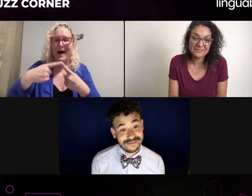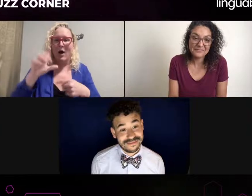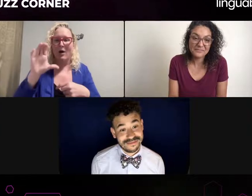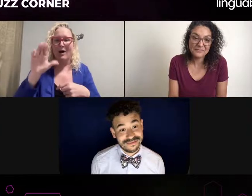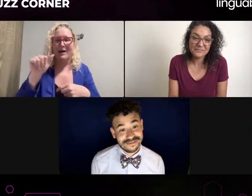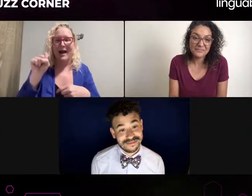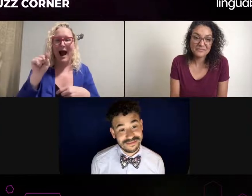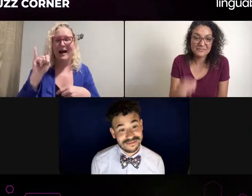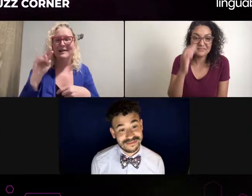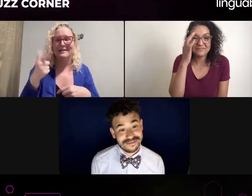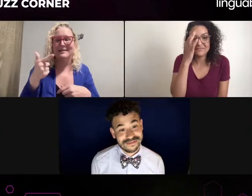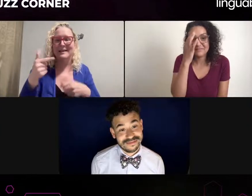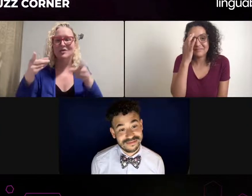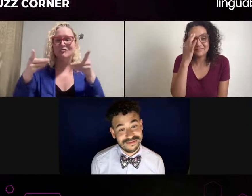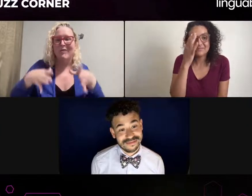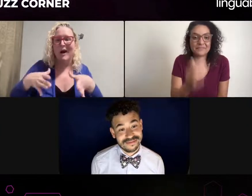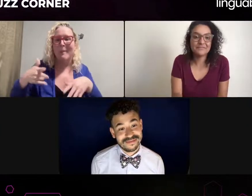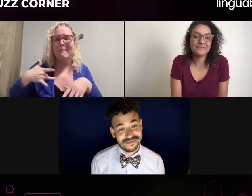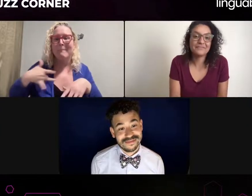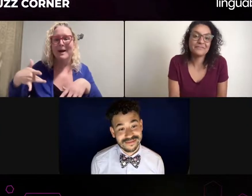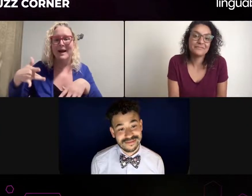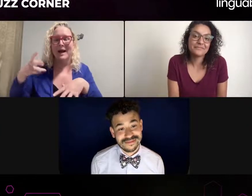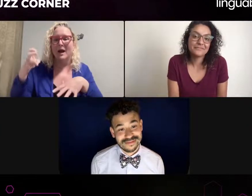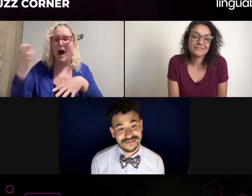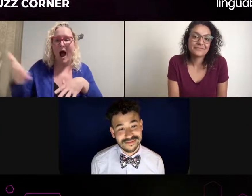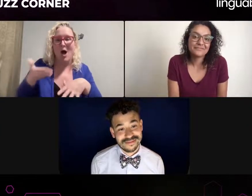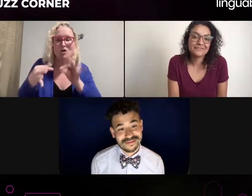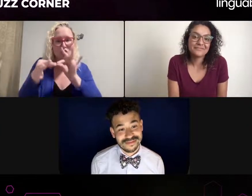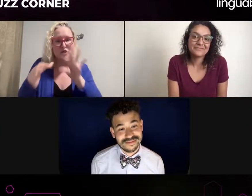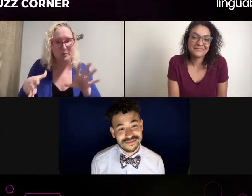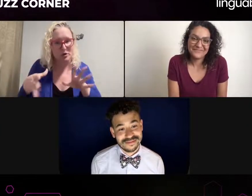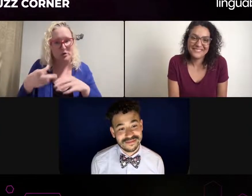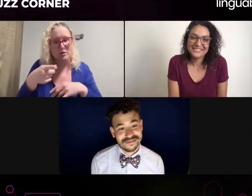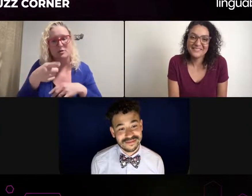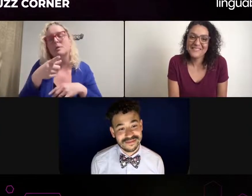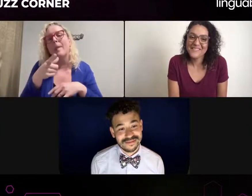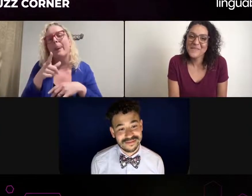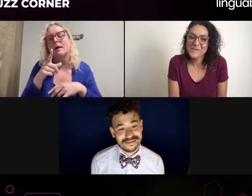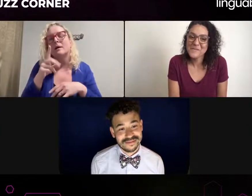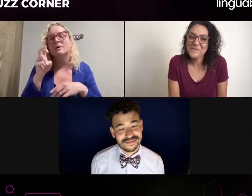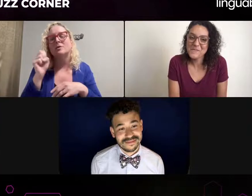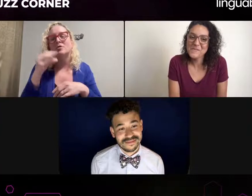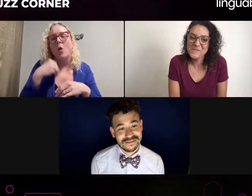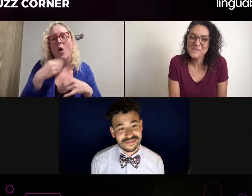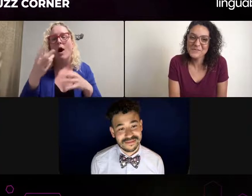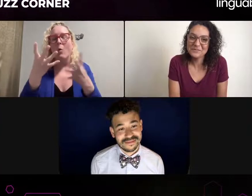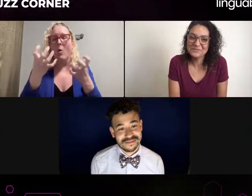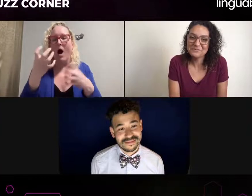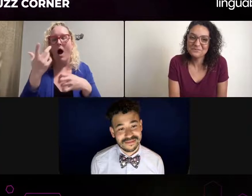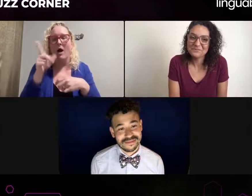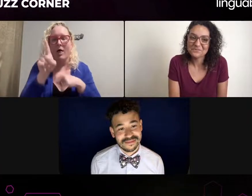being perfect. What does "perfect" look like to you? I guess, someone who can sign